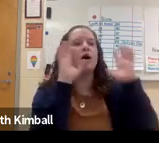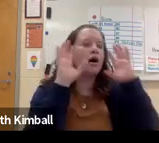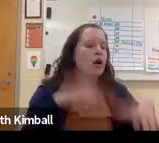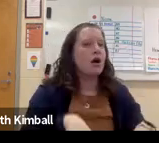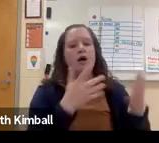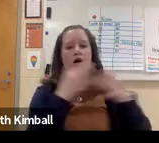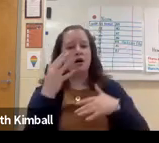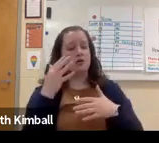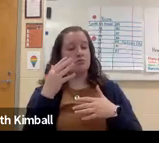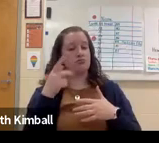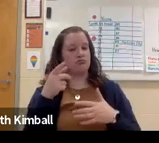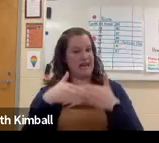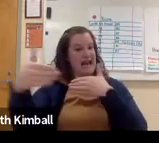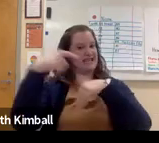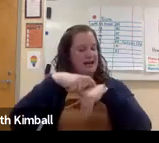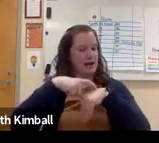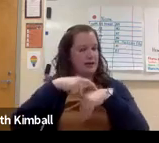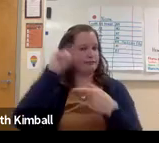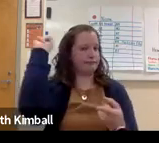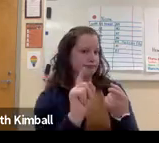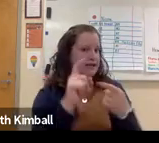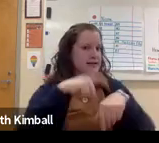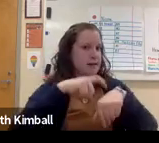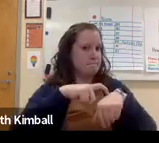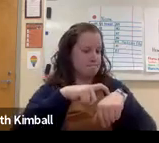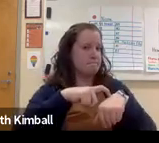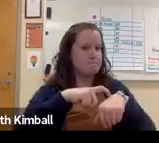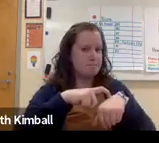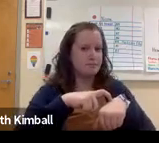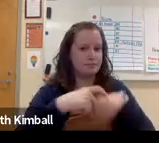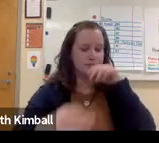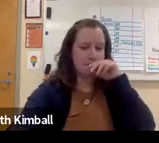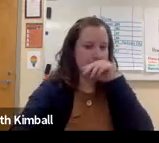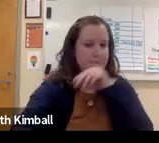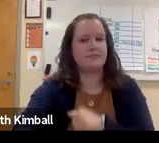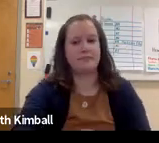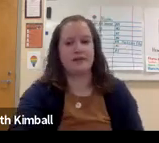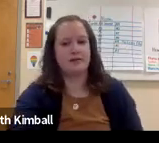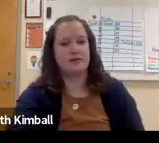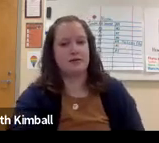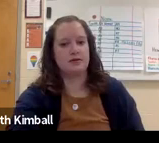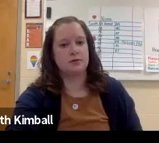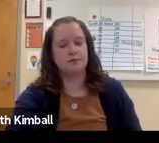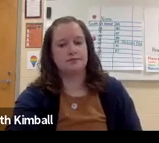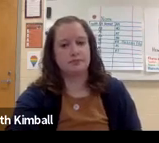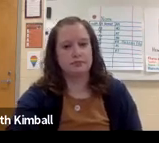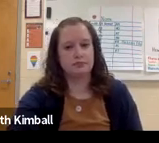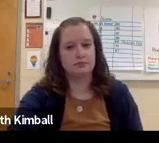and to fix one semicolon. But then, I know that the next time I come across that, I won't make that same mistake.